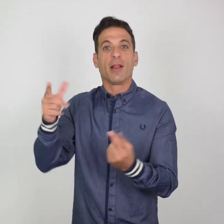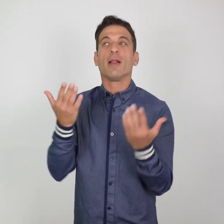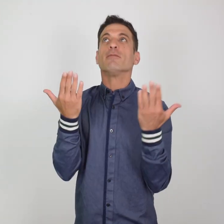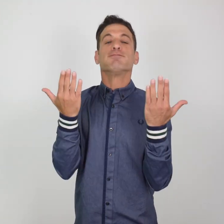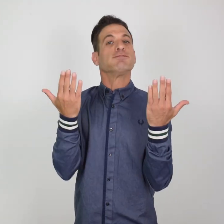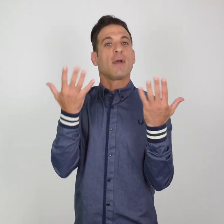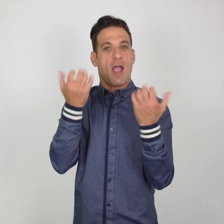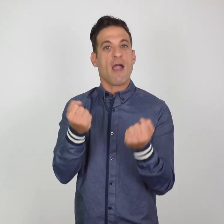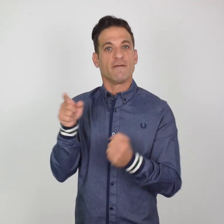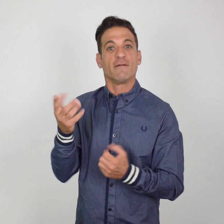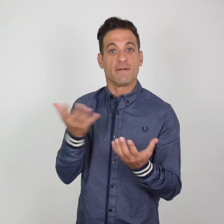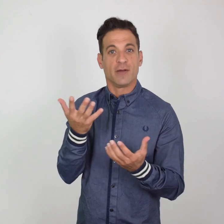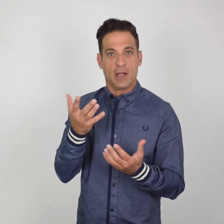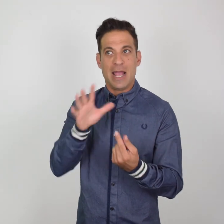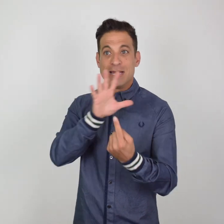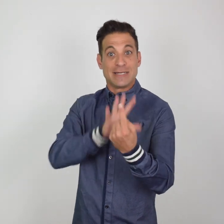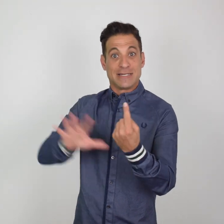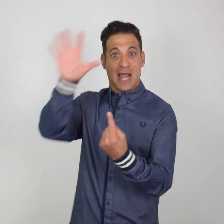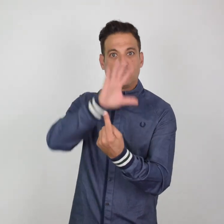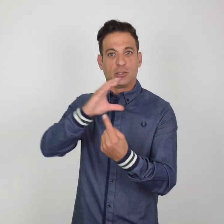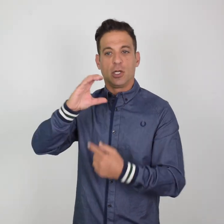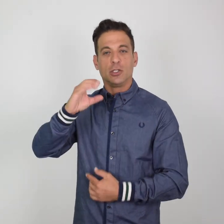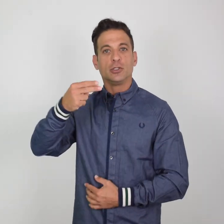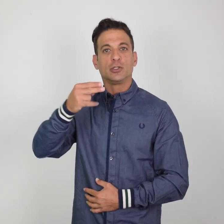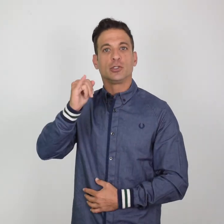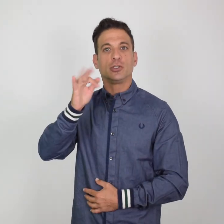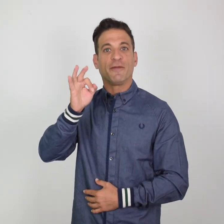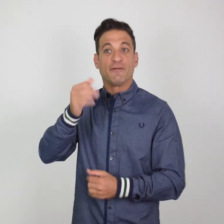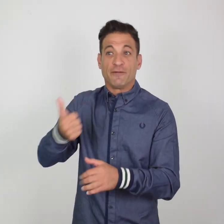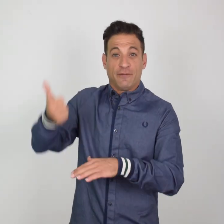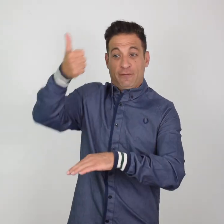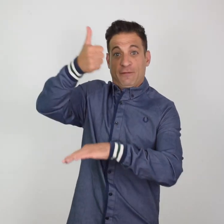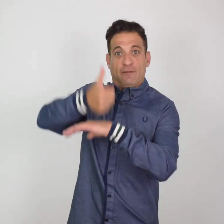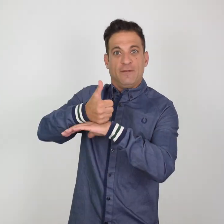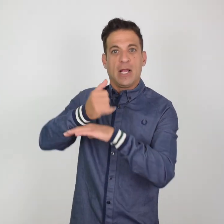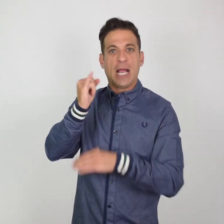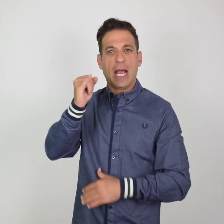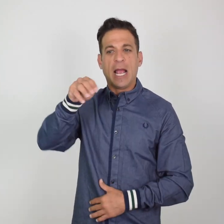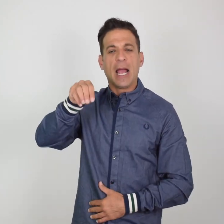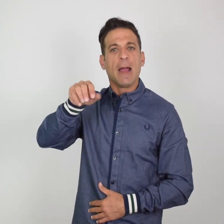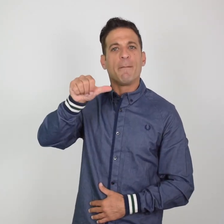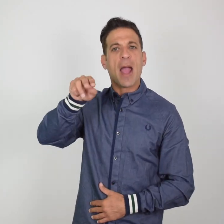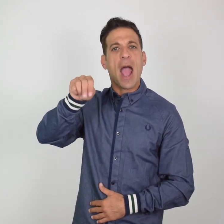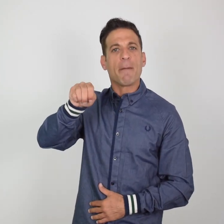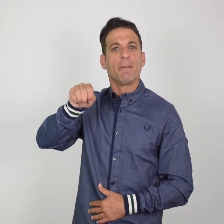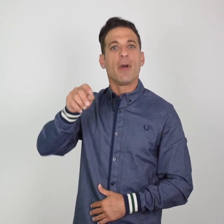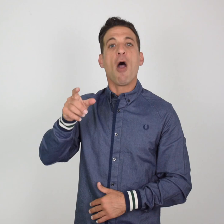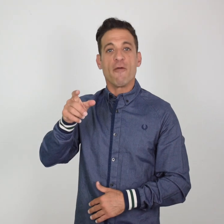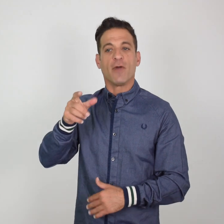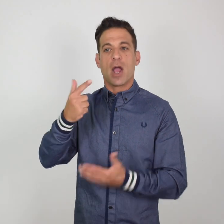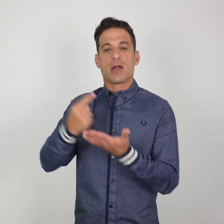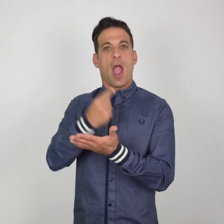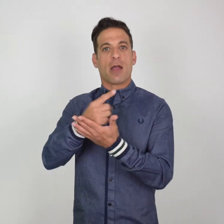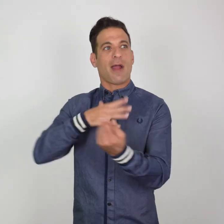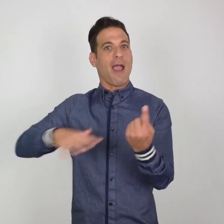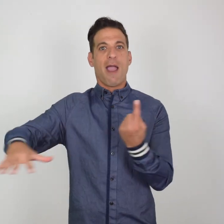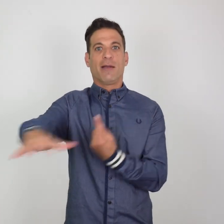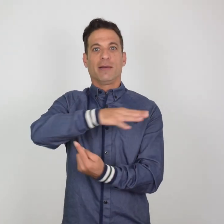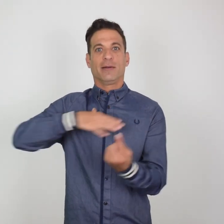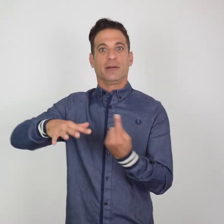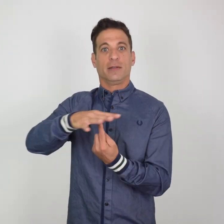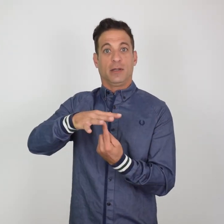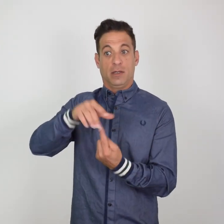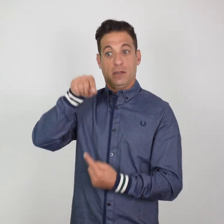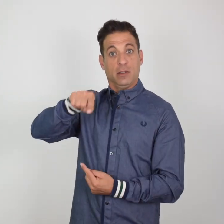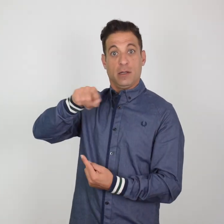Muslim religious authority - donated hundreds of dollars worth